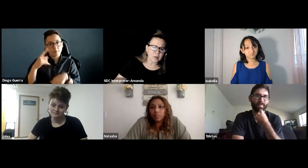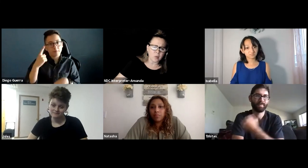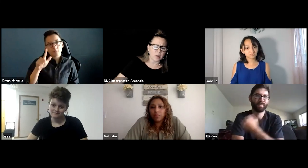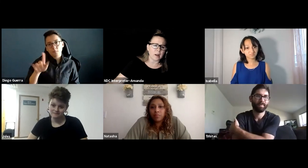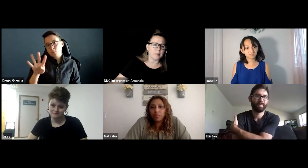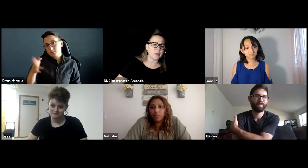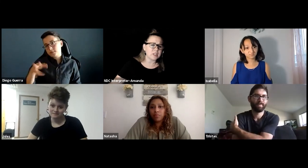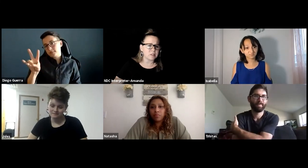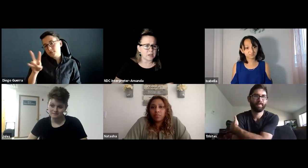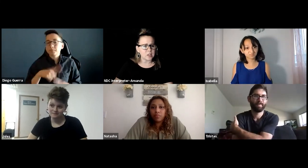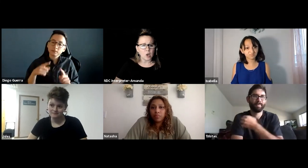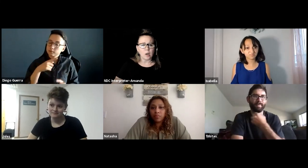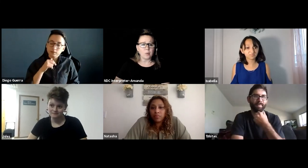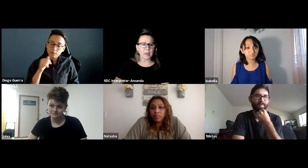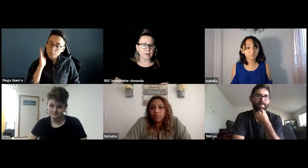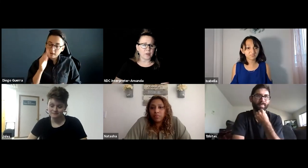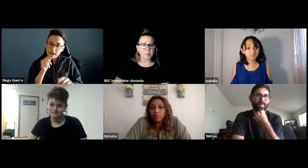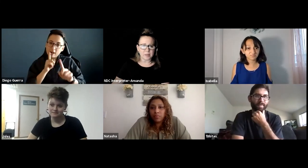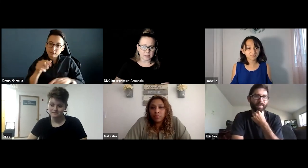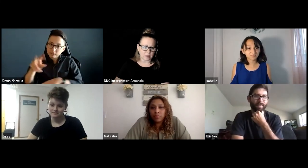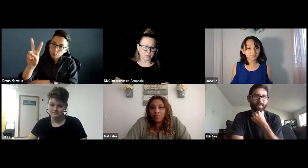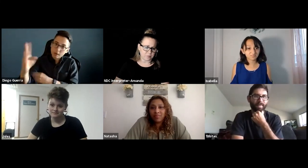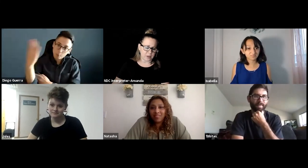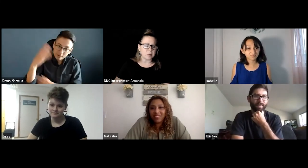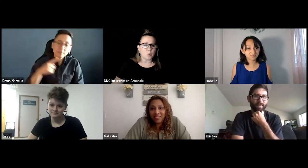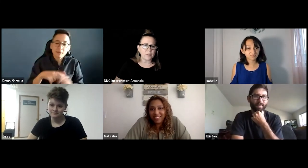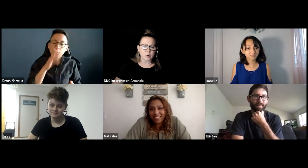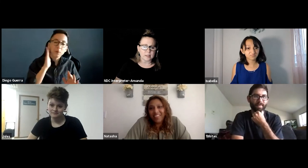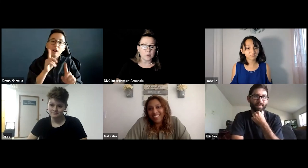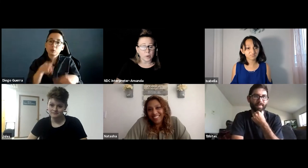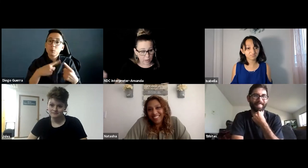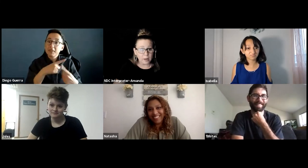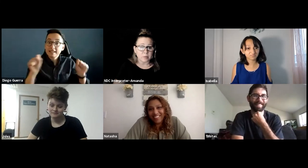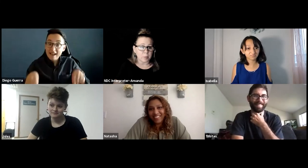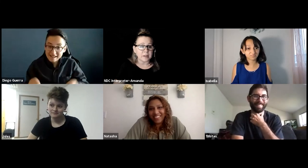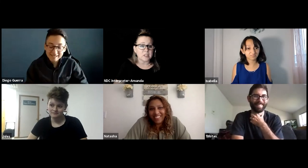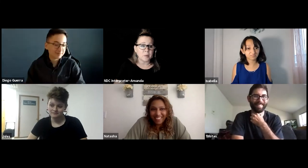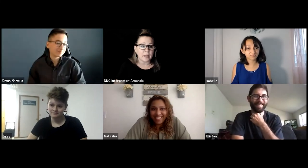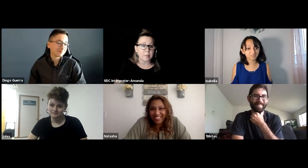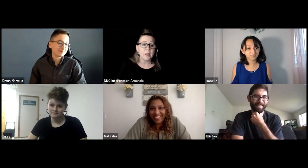or reach out to us, we have help desk available 24/7 we're not going to respond add 2 am.